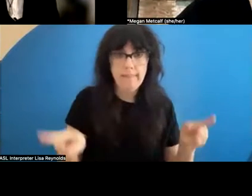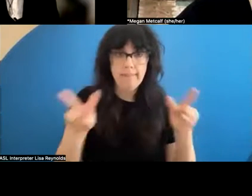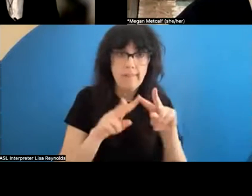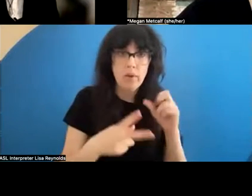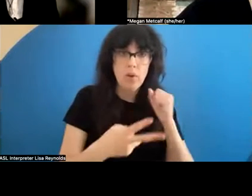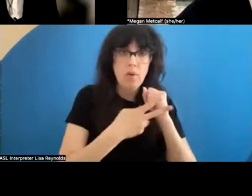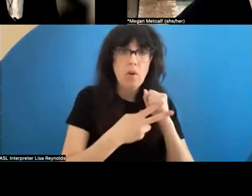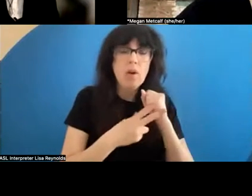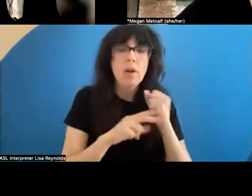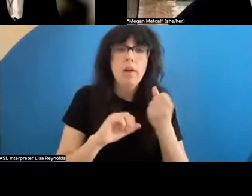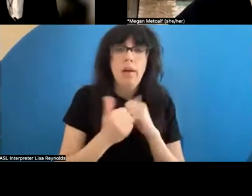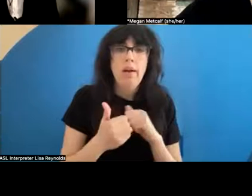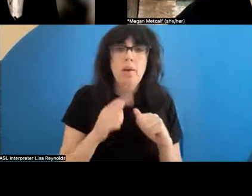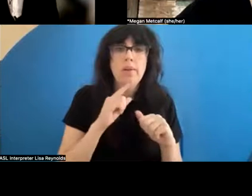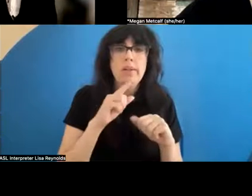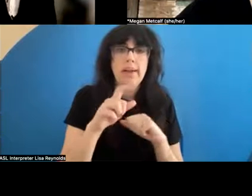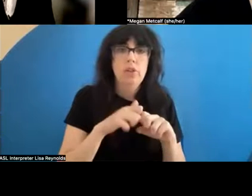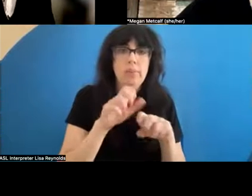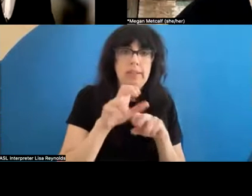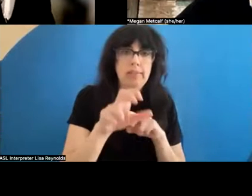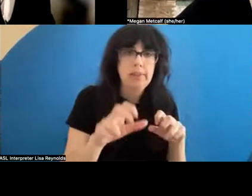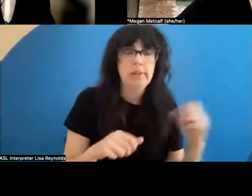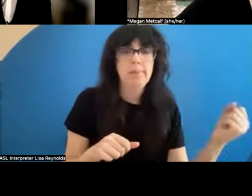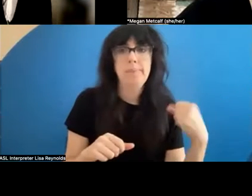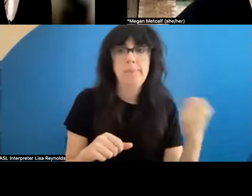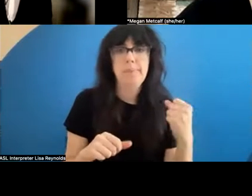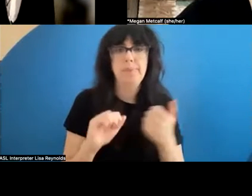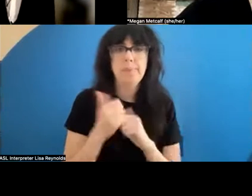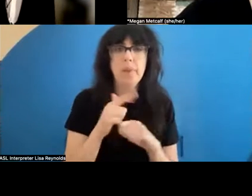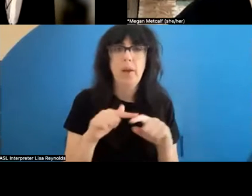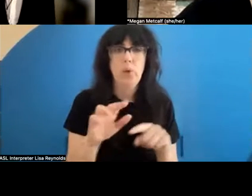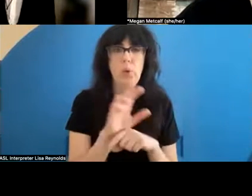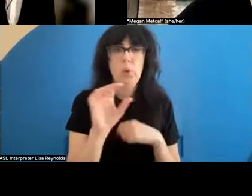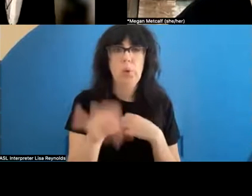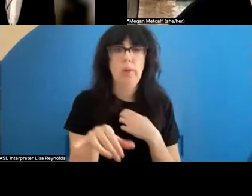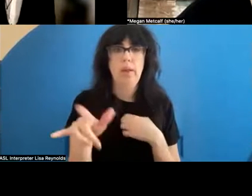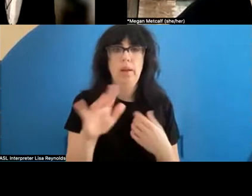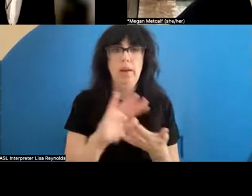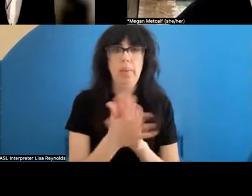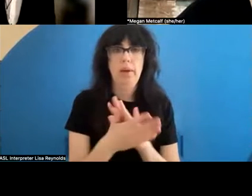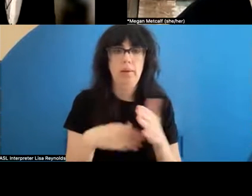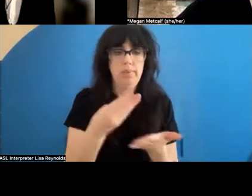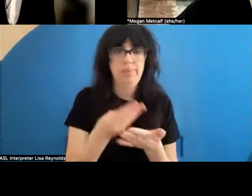actually invested in. And how that usage becomes commodified. And